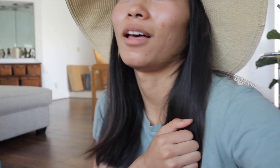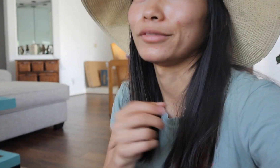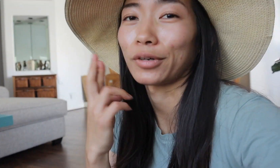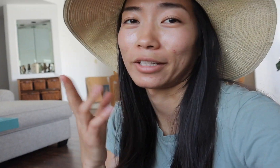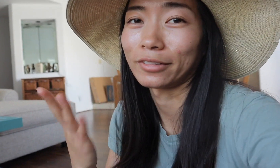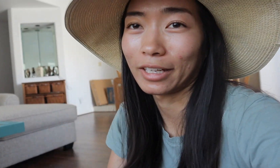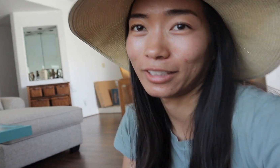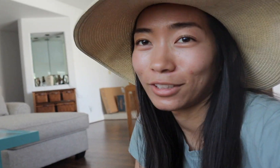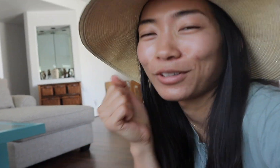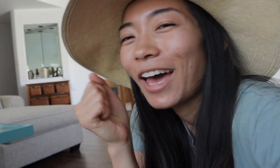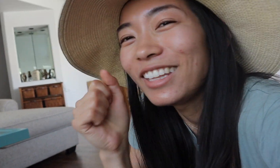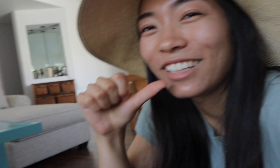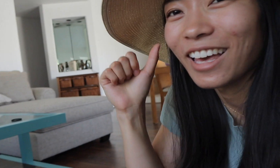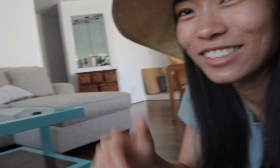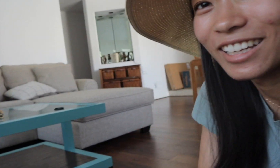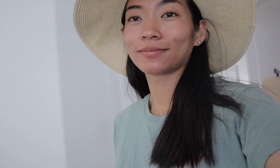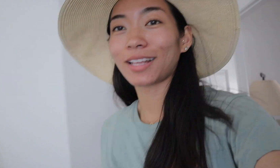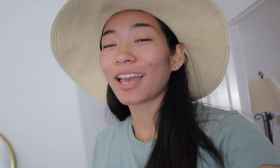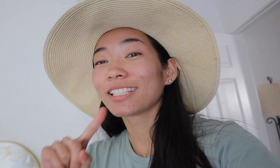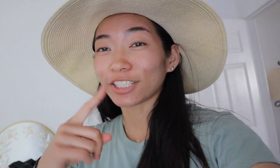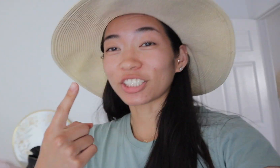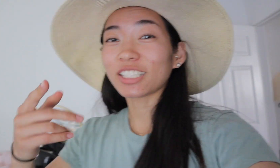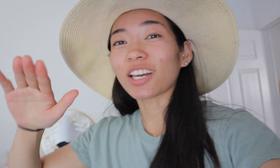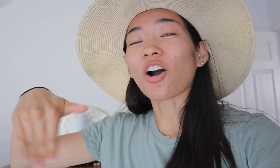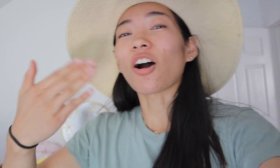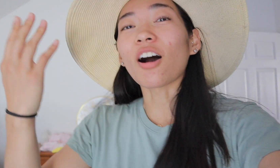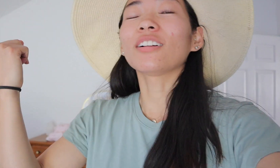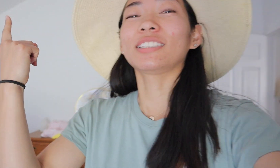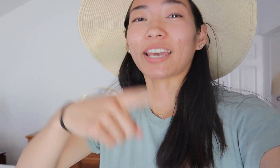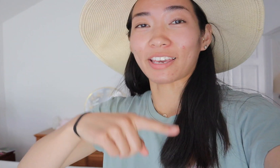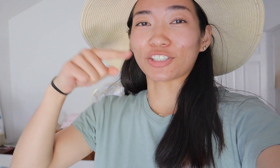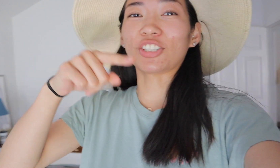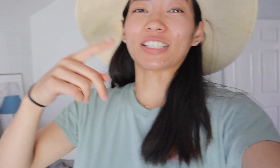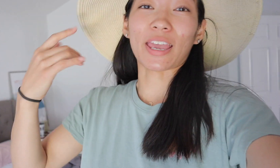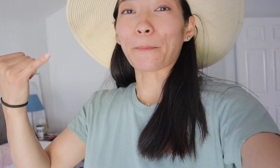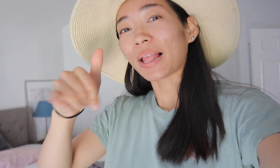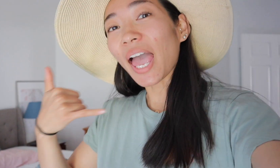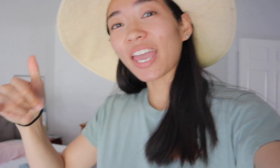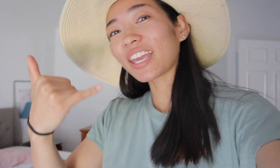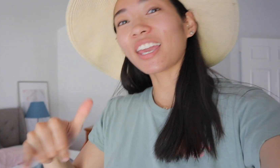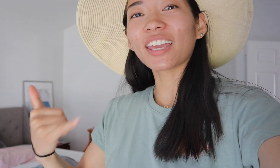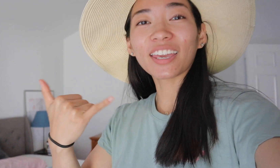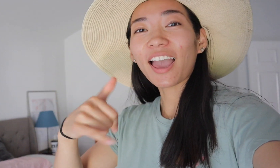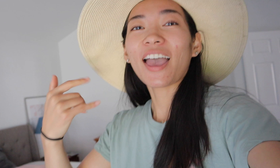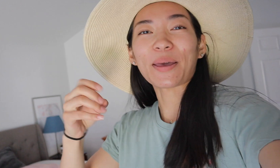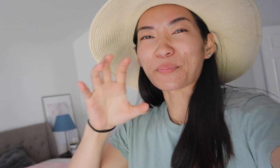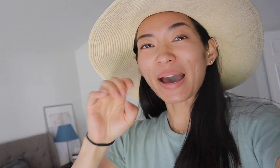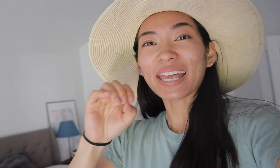she loves Ryan already they were cuddling last night seriously all of day she's like playing and